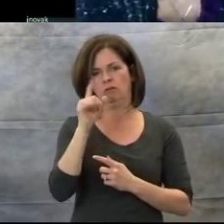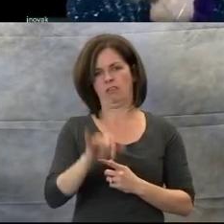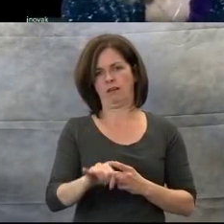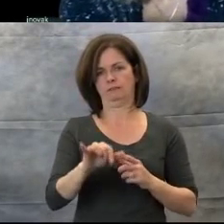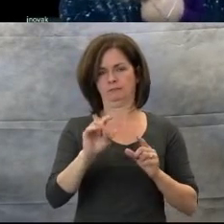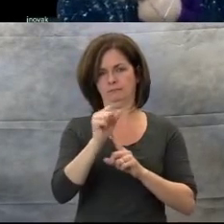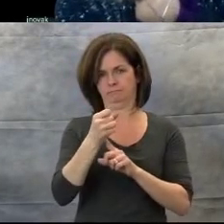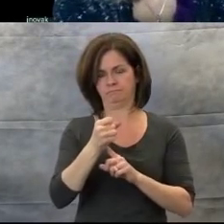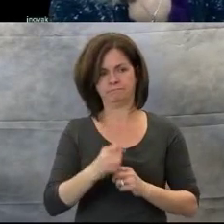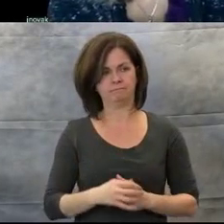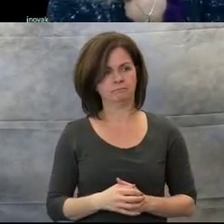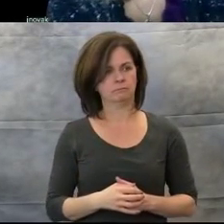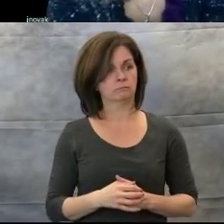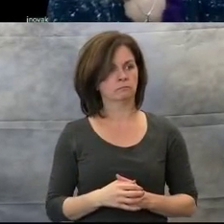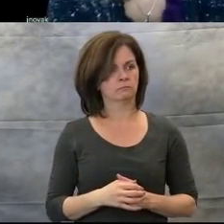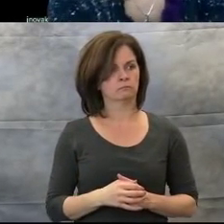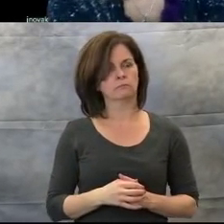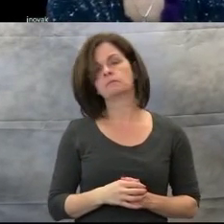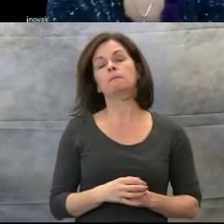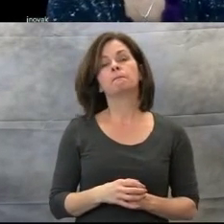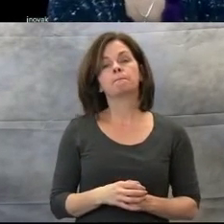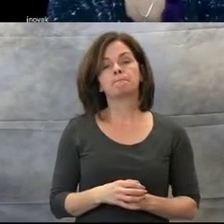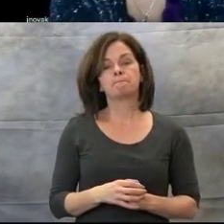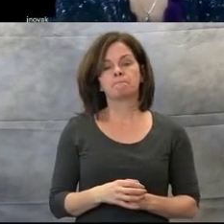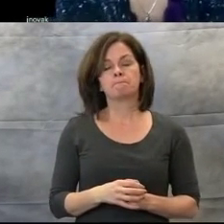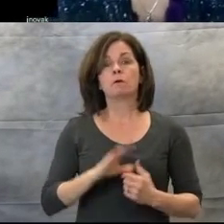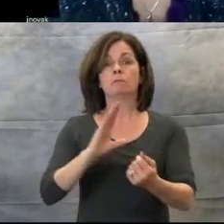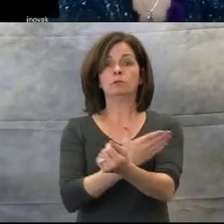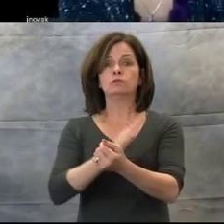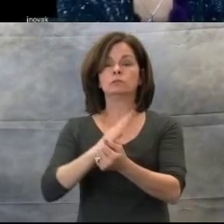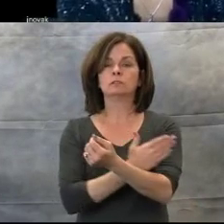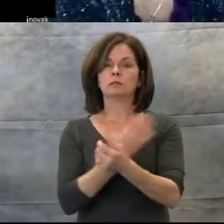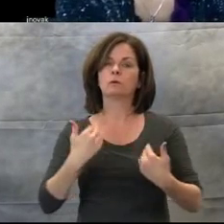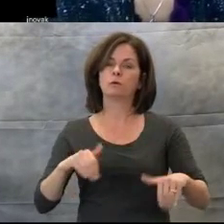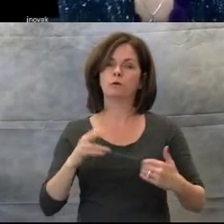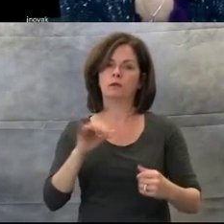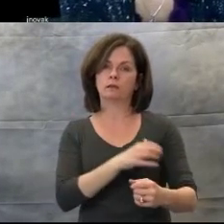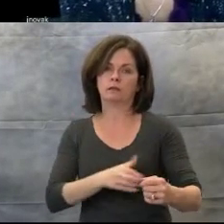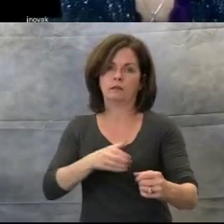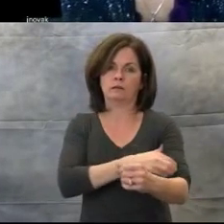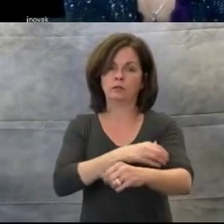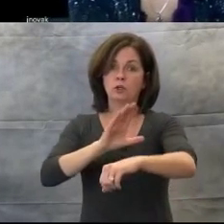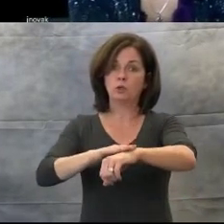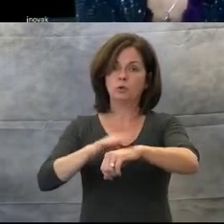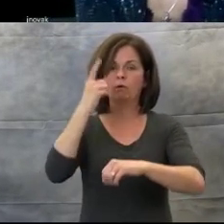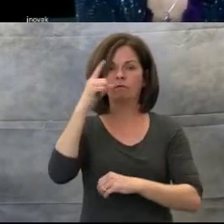Music can be a powerful cue in the educational environment for learning and transitions.